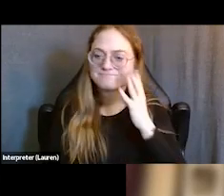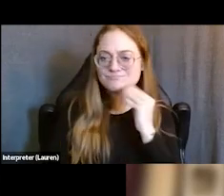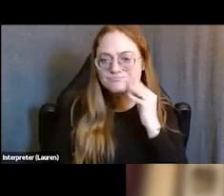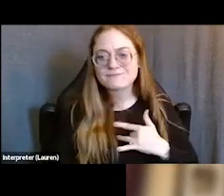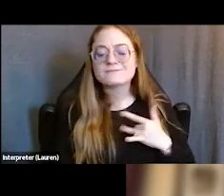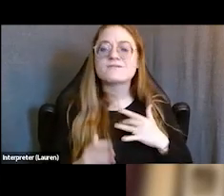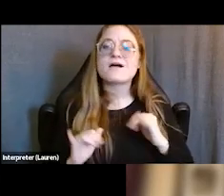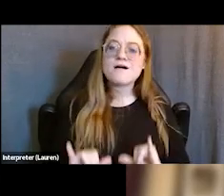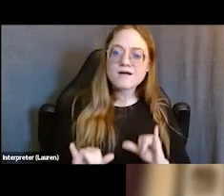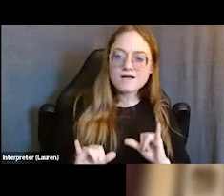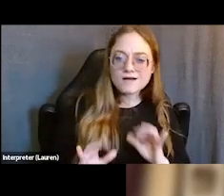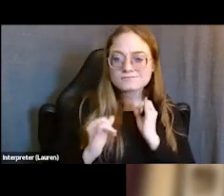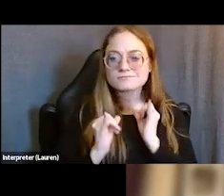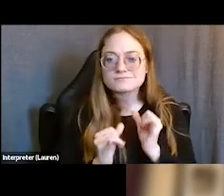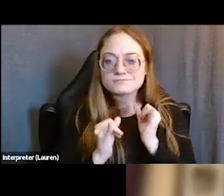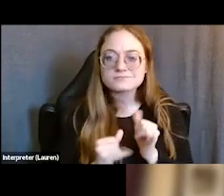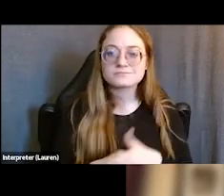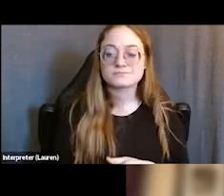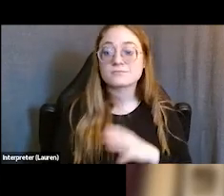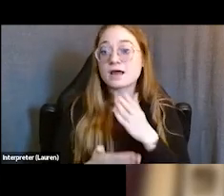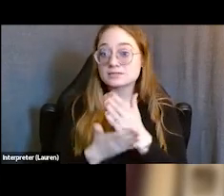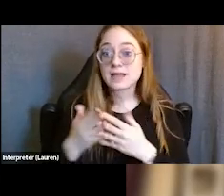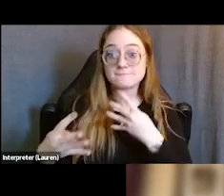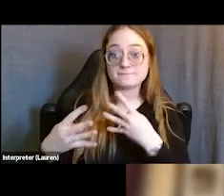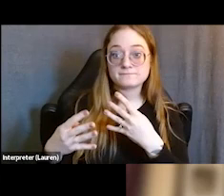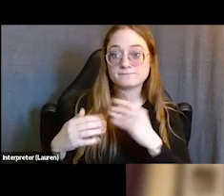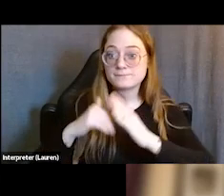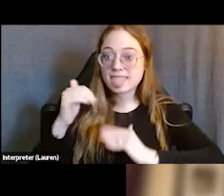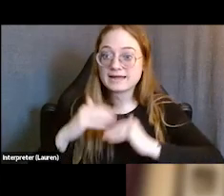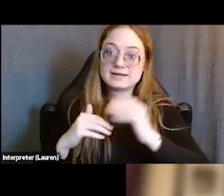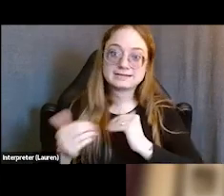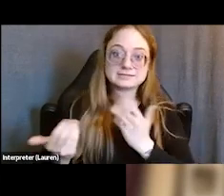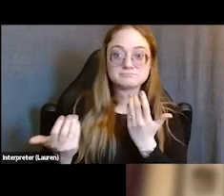that our clients find themselves exiting from right now. And for those of you who run